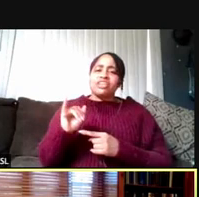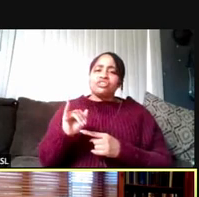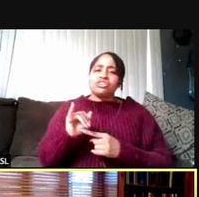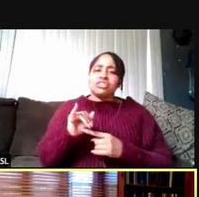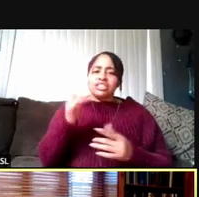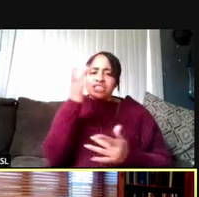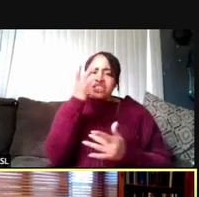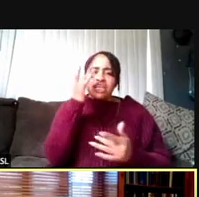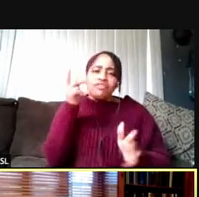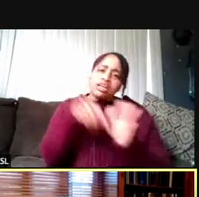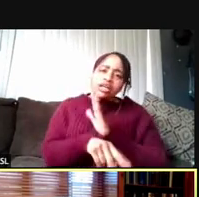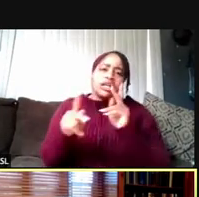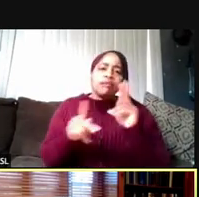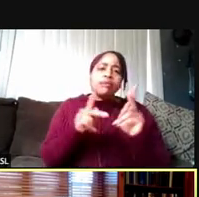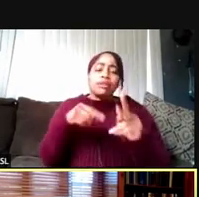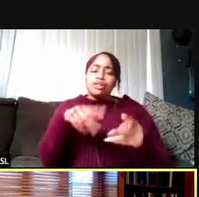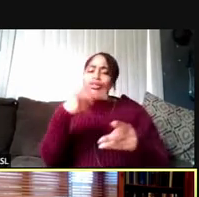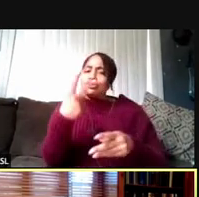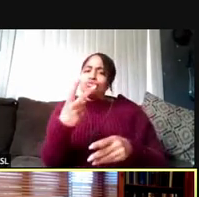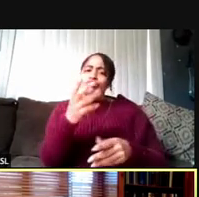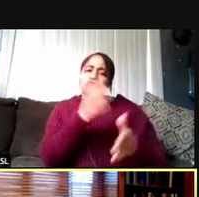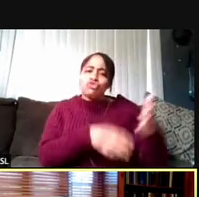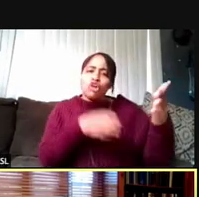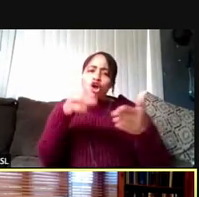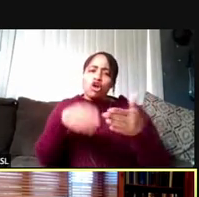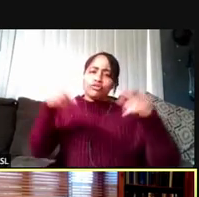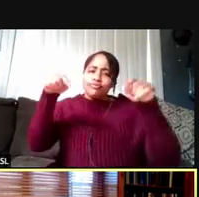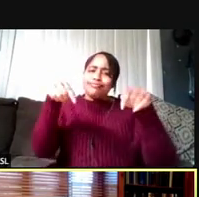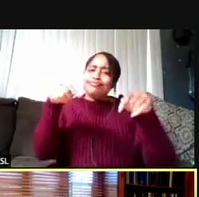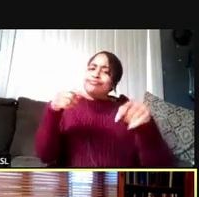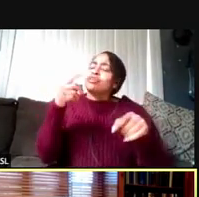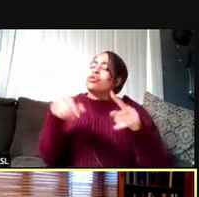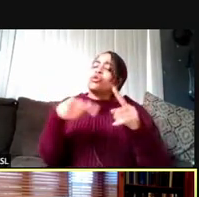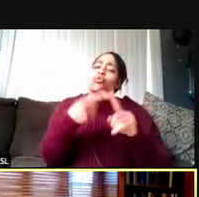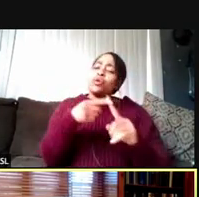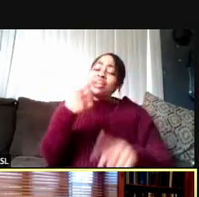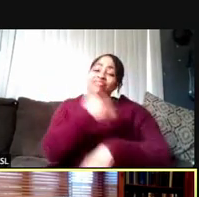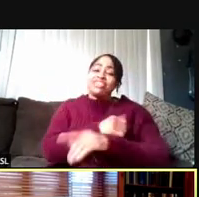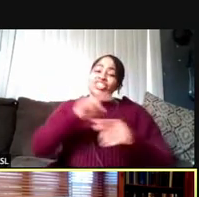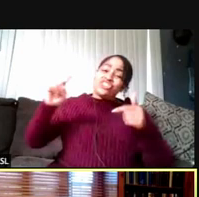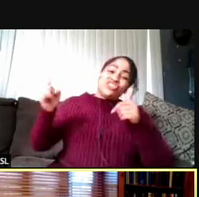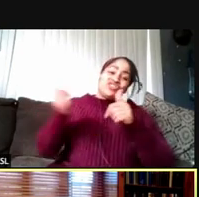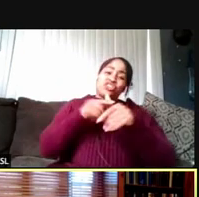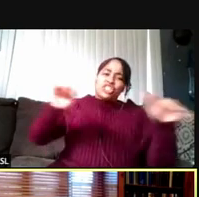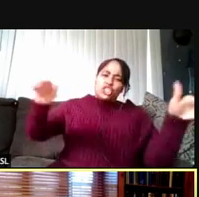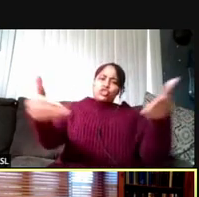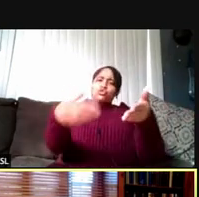So these two charts show when a vaccine was first introduced for two different diseases.